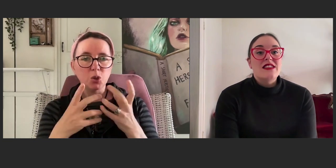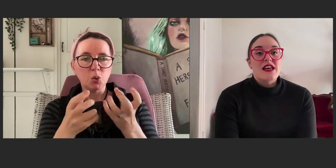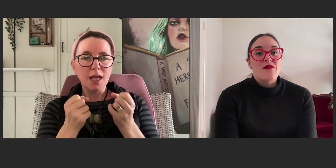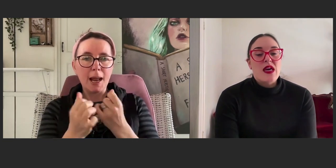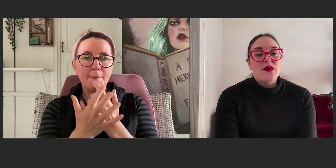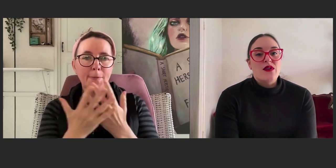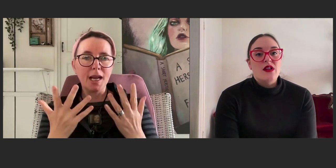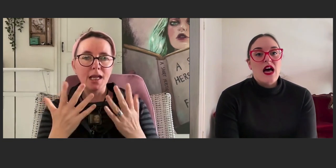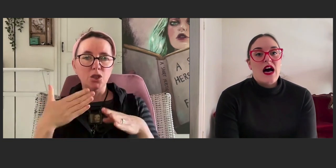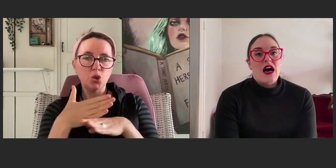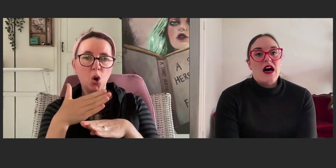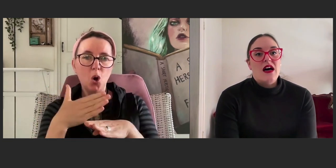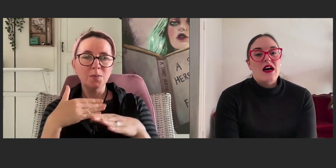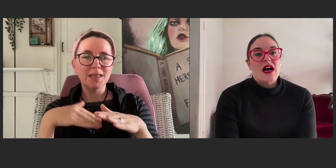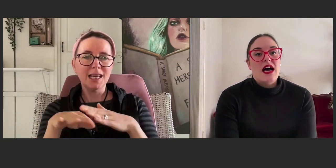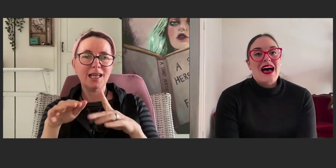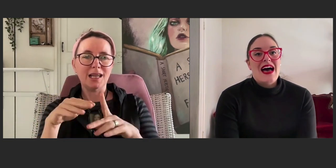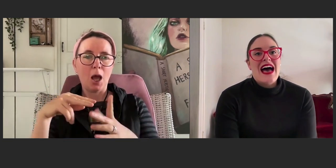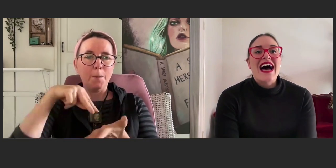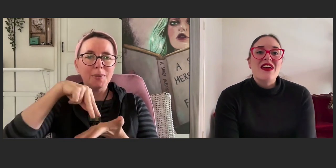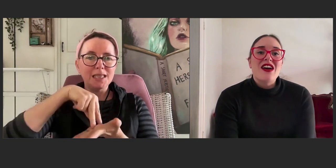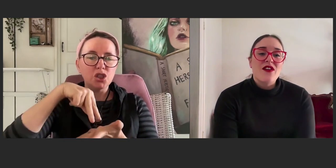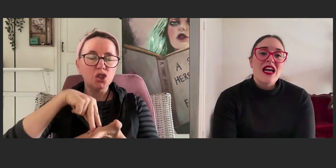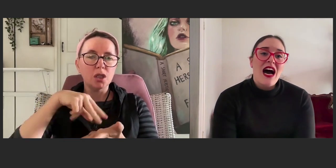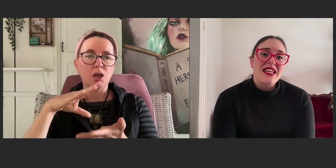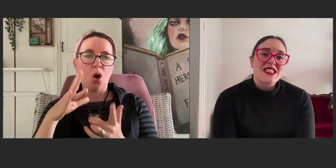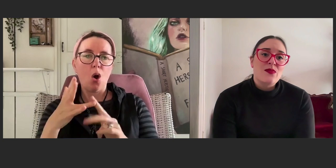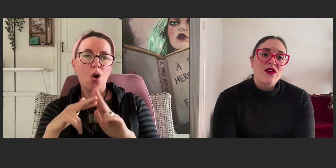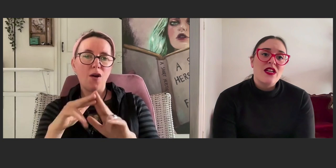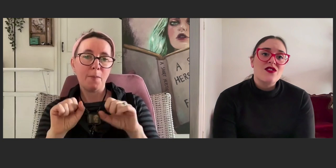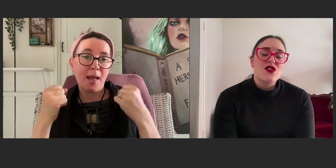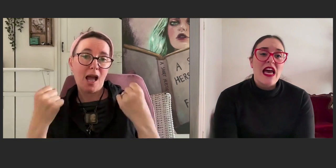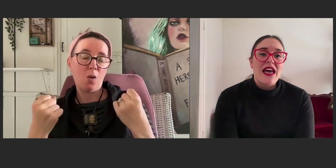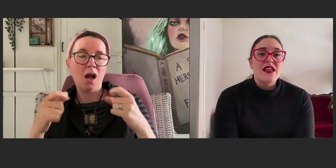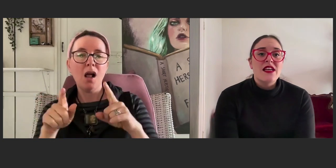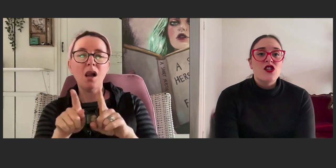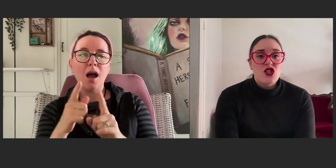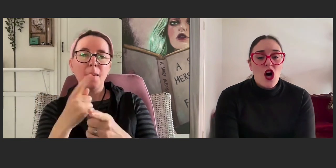deaf people are having a very hard experience to get jobs